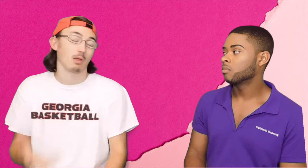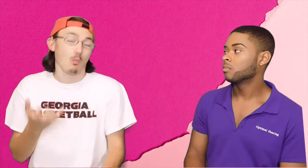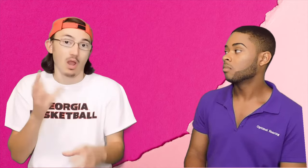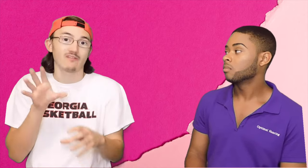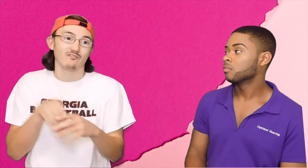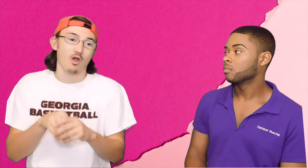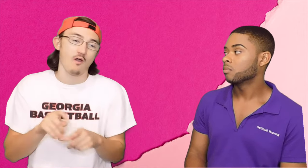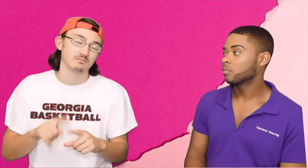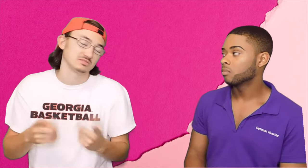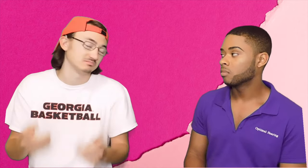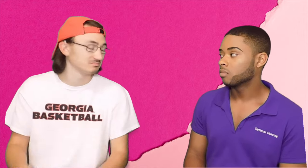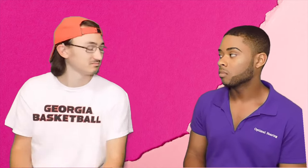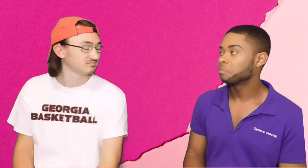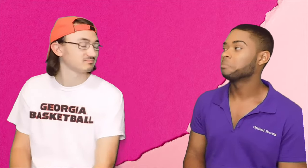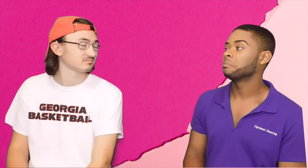I mean I want to be involved, but you know..